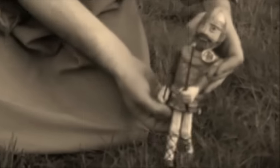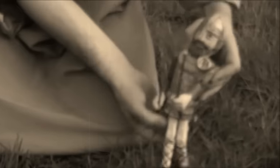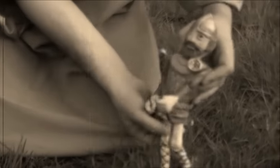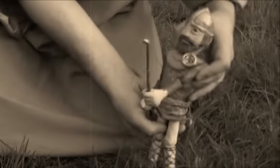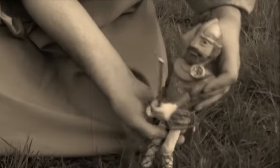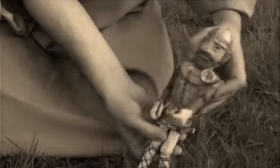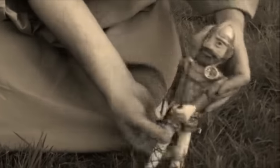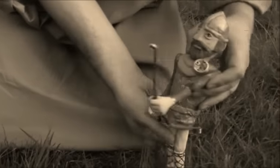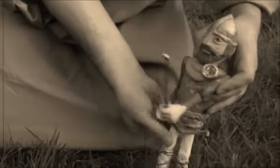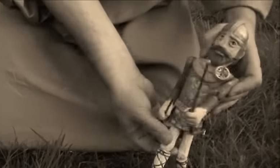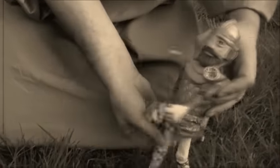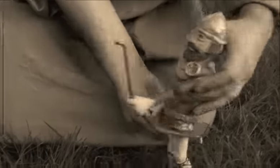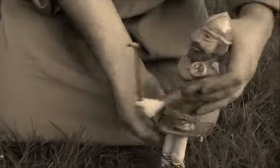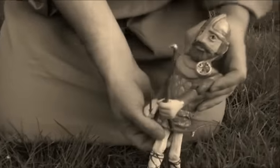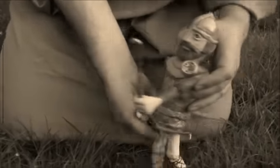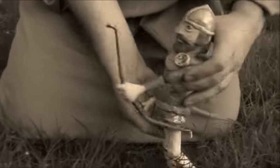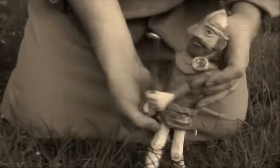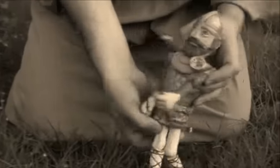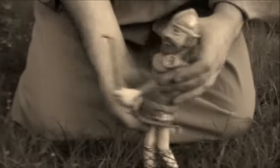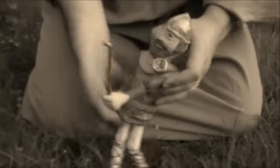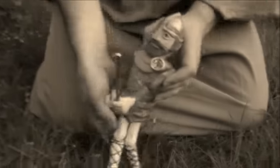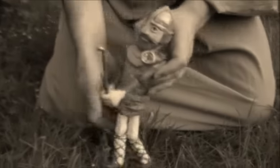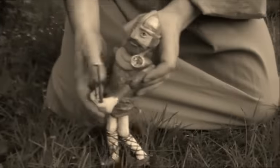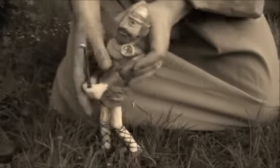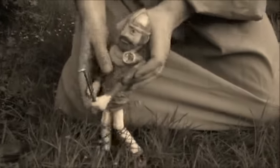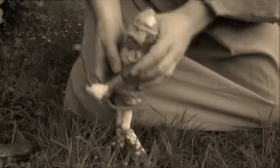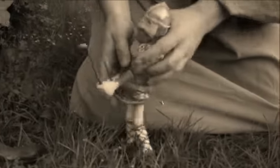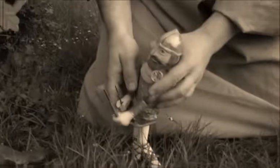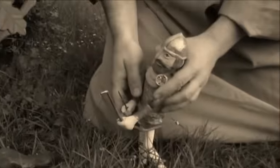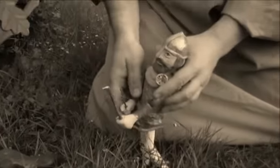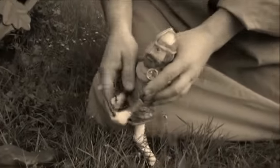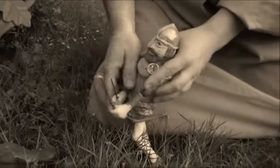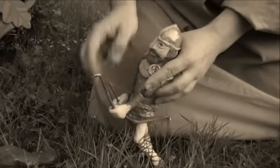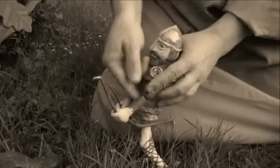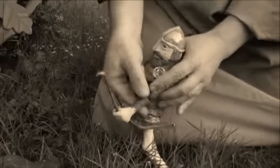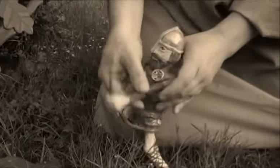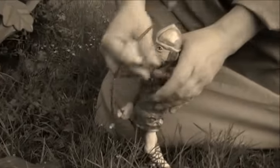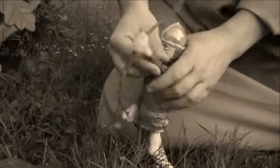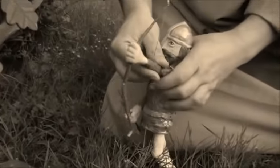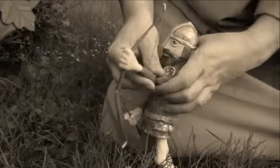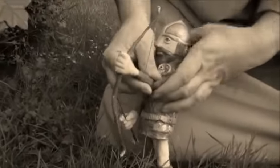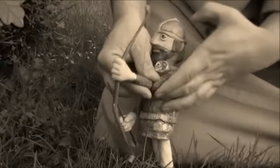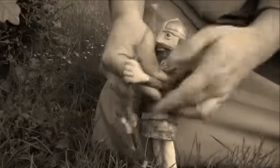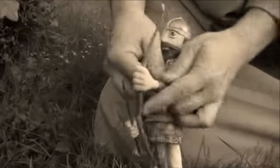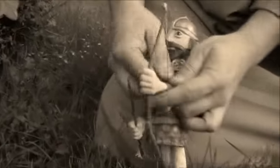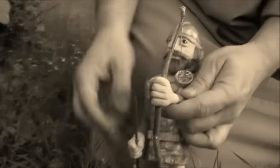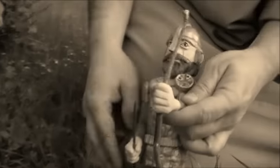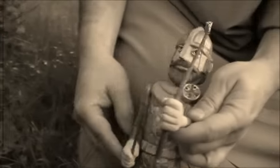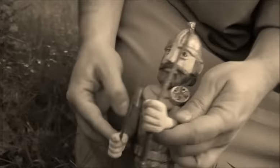Rus stepped forward and aimed at the eagle.